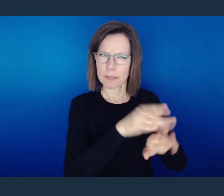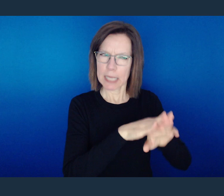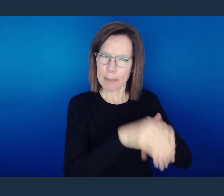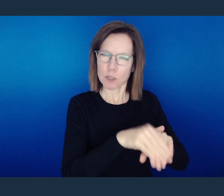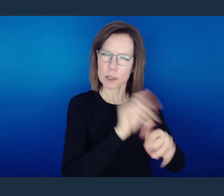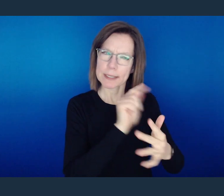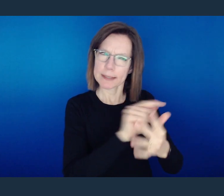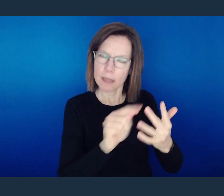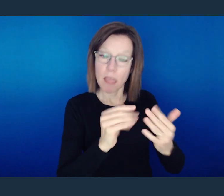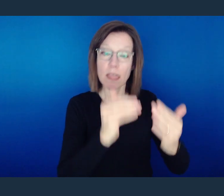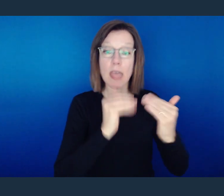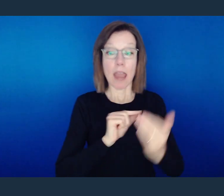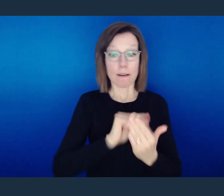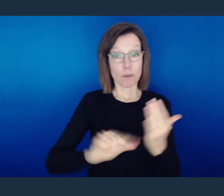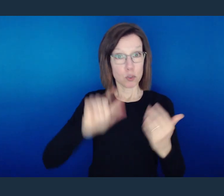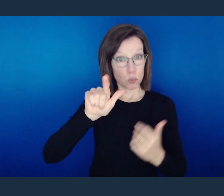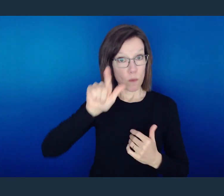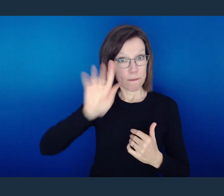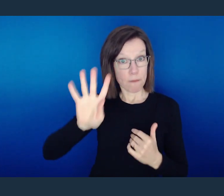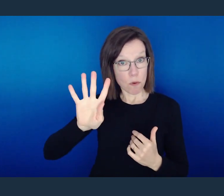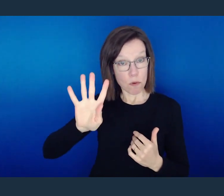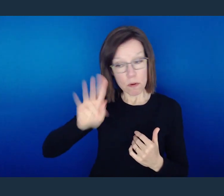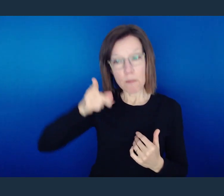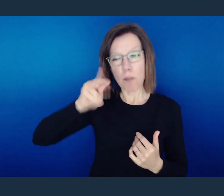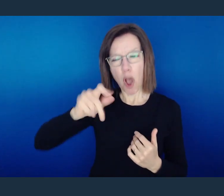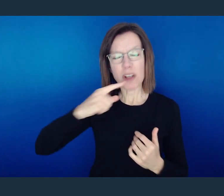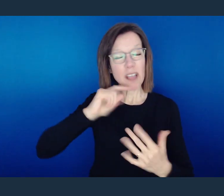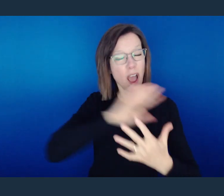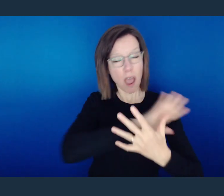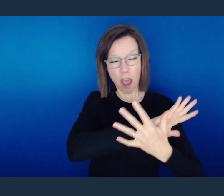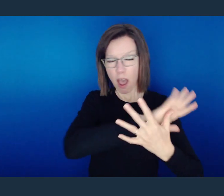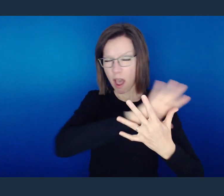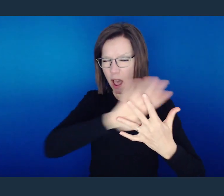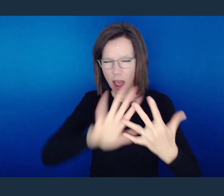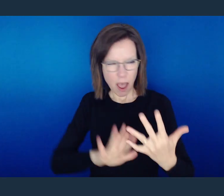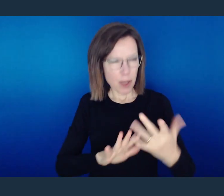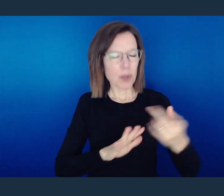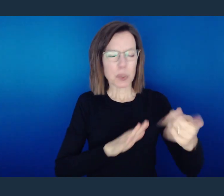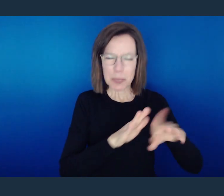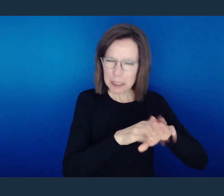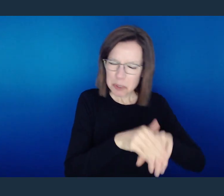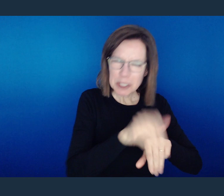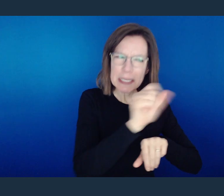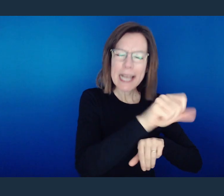some of these members, he gets to verse 24 and he says, in light of that, in light of